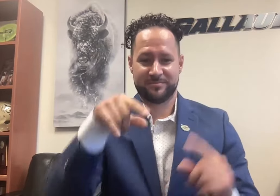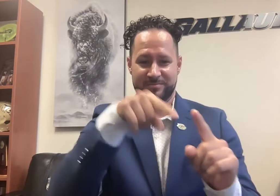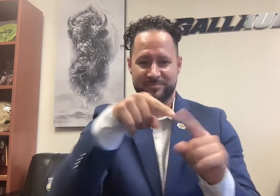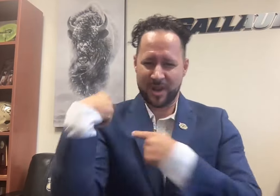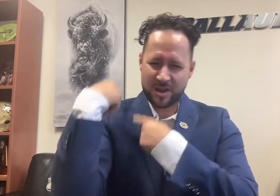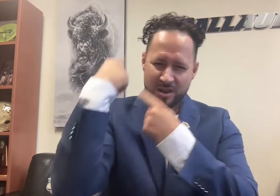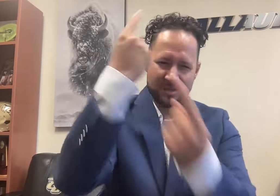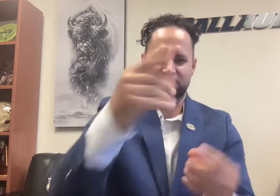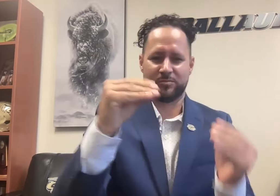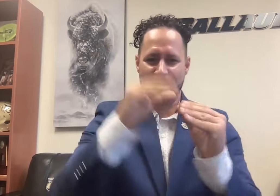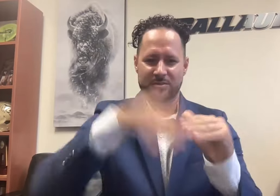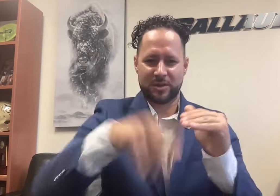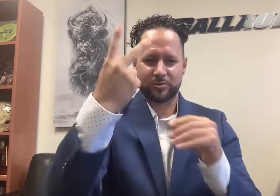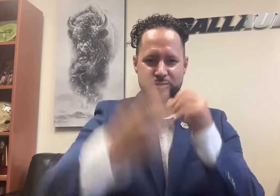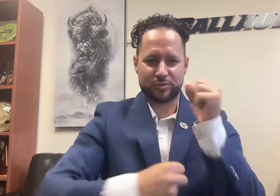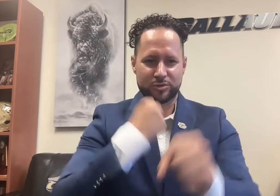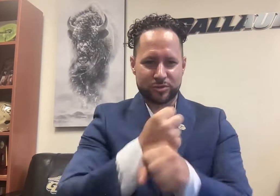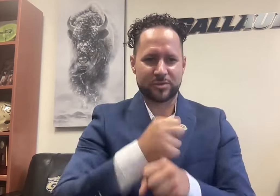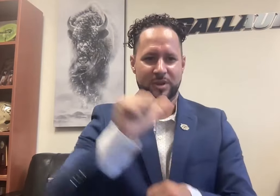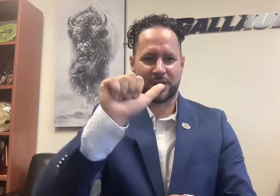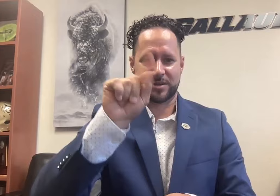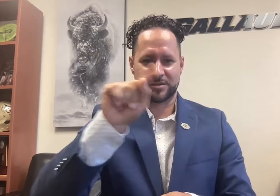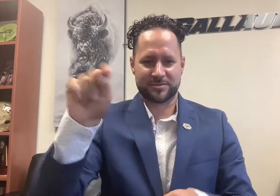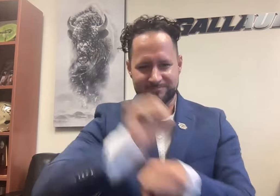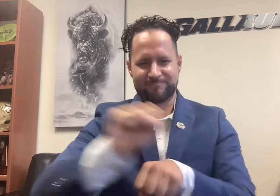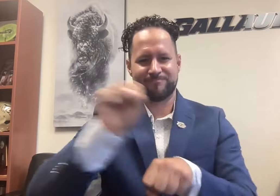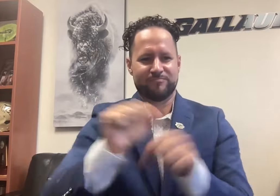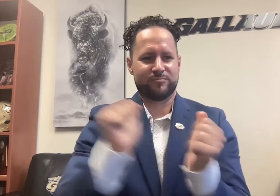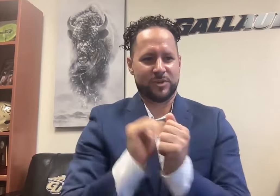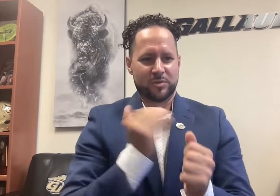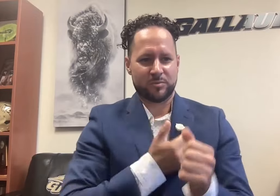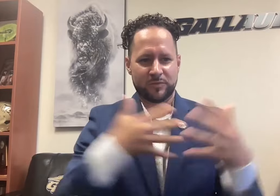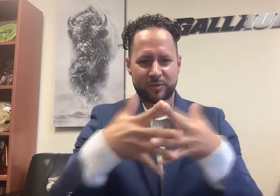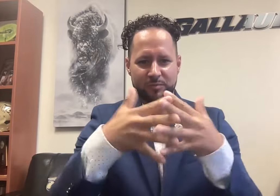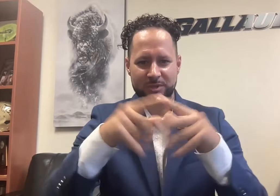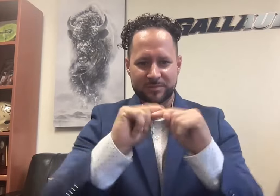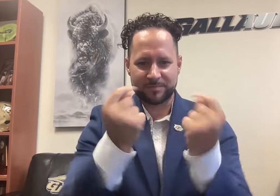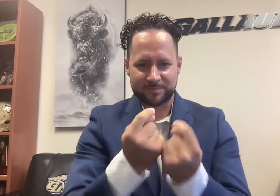For more than two years, AT&T has been working with our football team